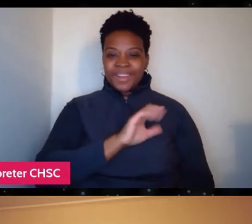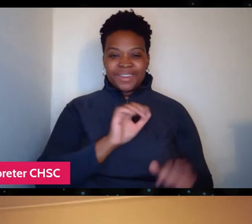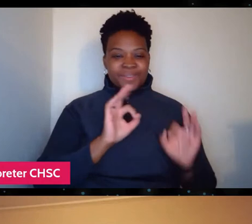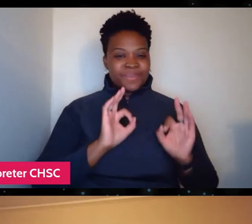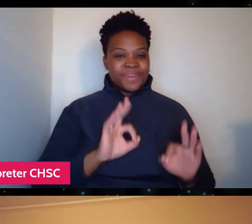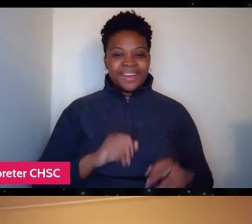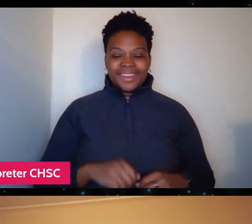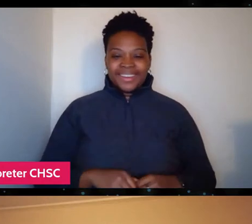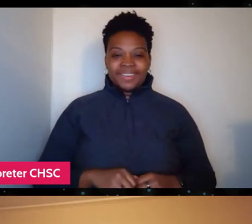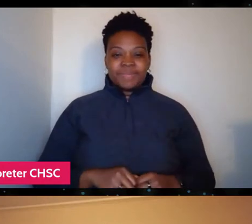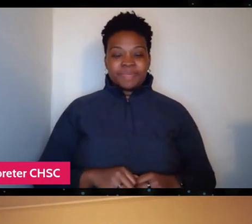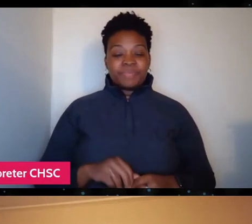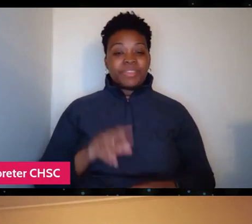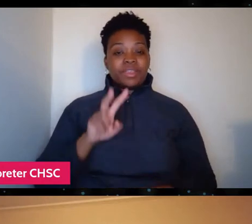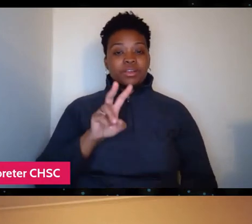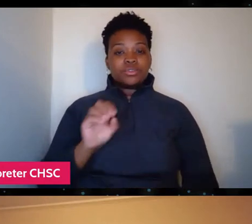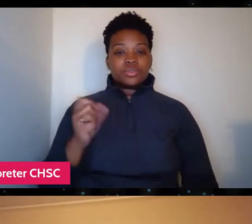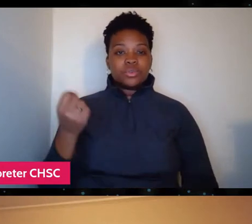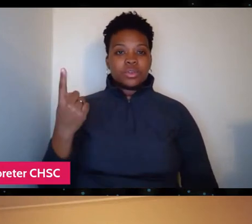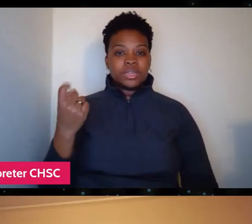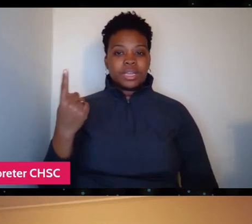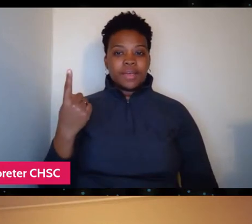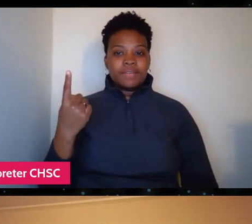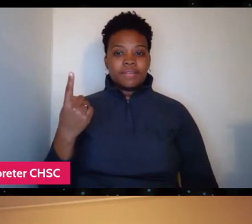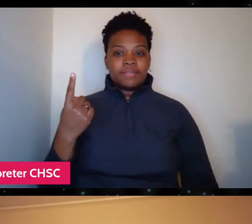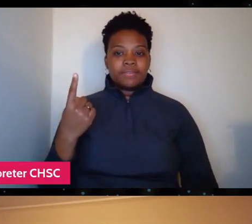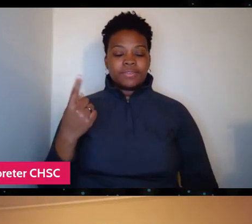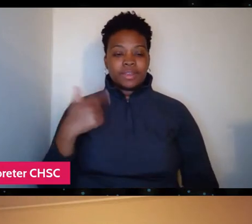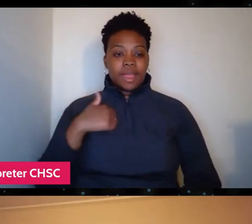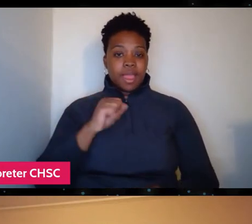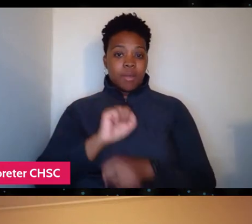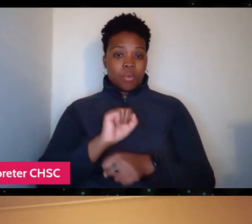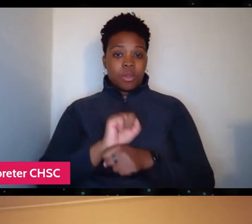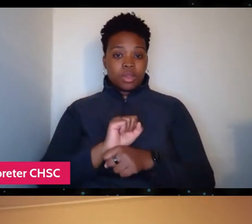In 2011, I was working as a camera operator